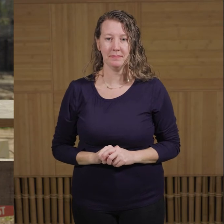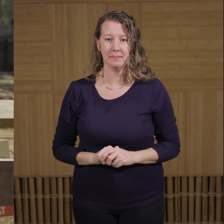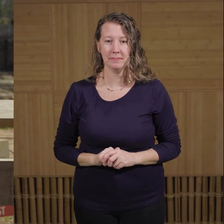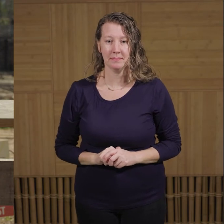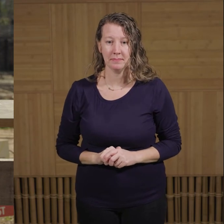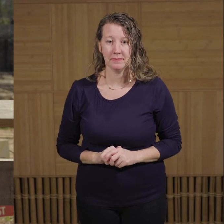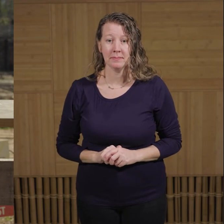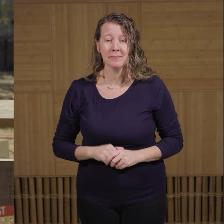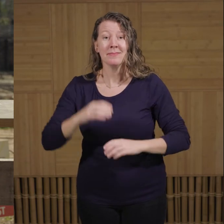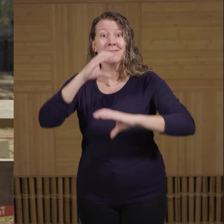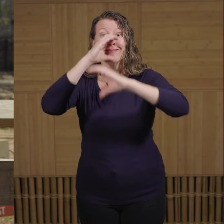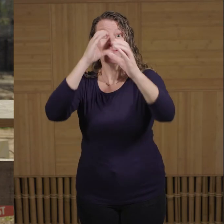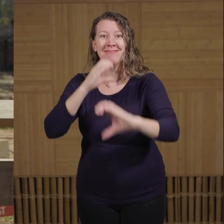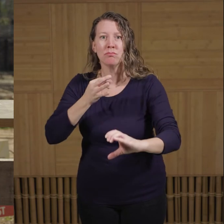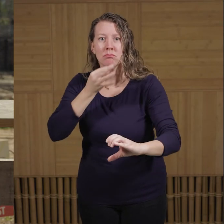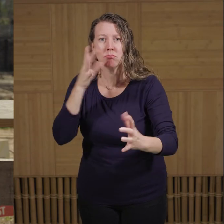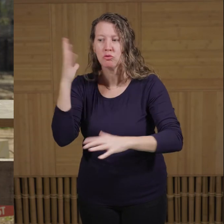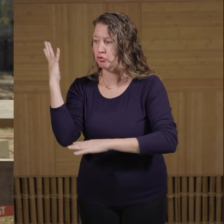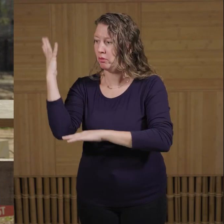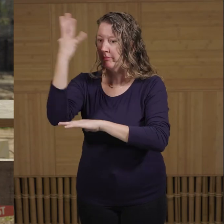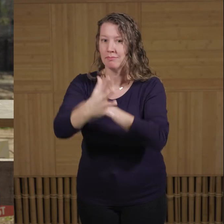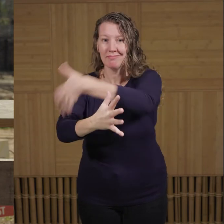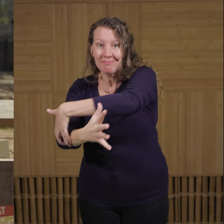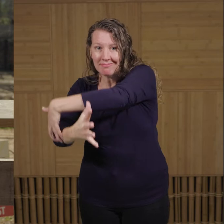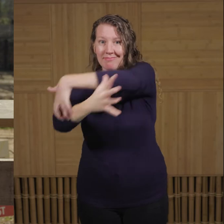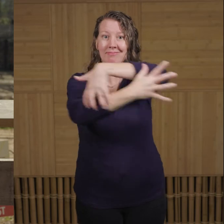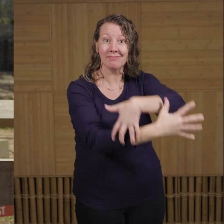They can use their trunk to pick up something as large as a tree trunk,